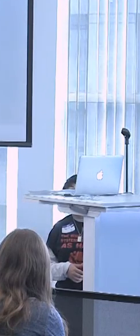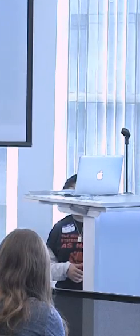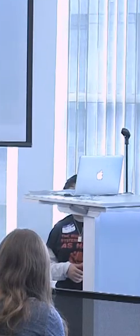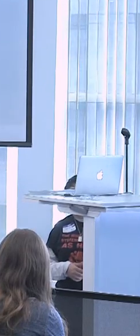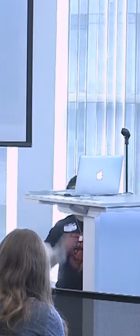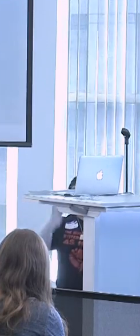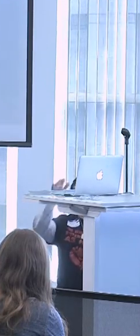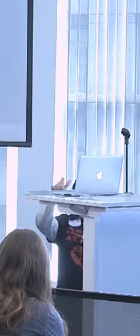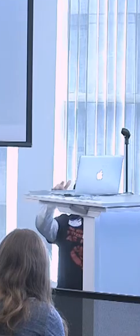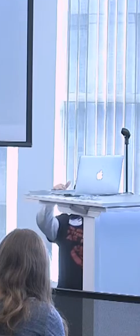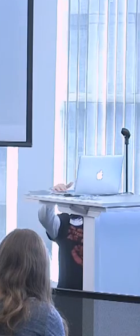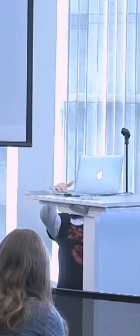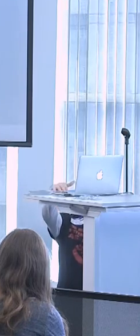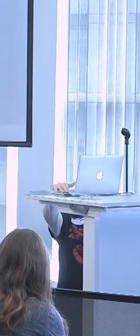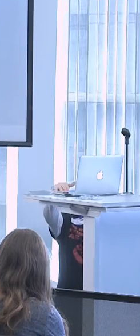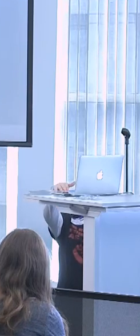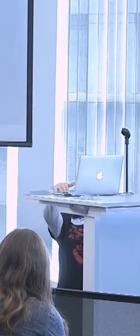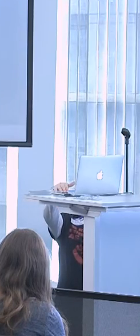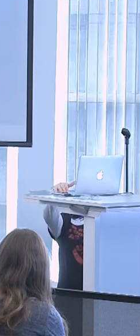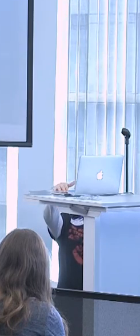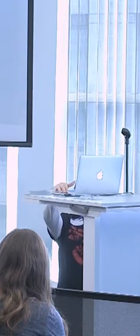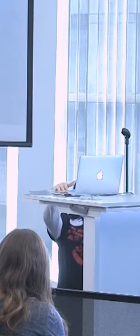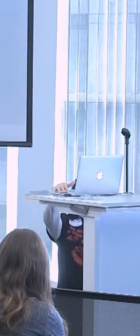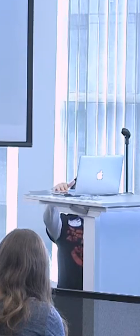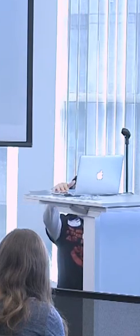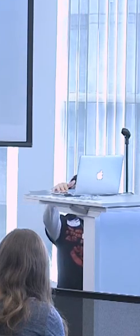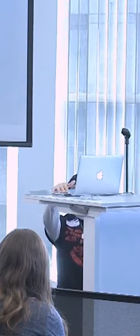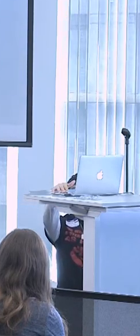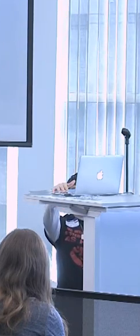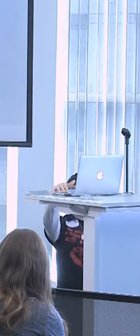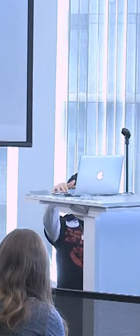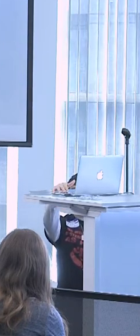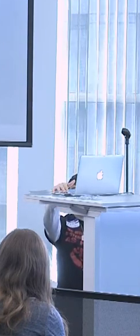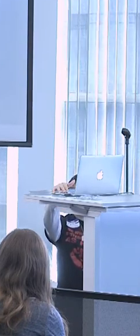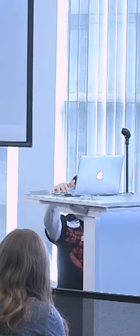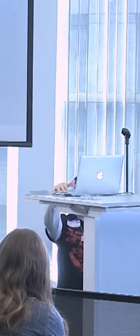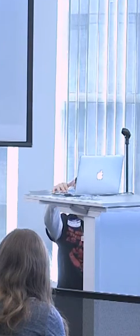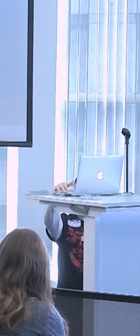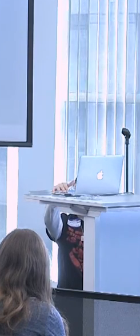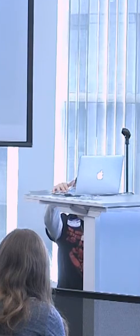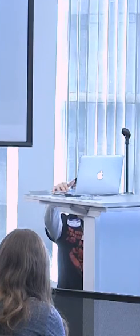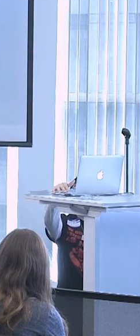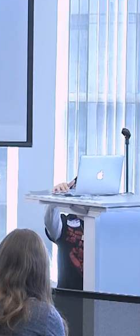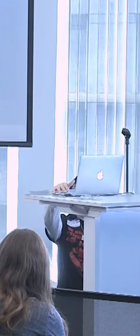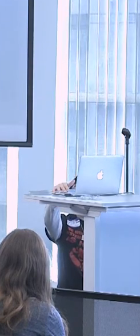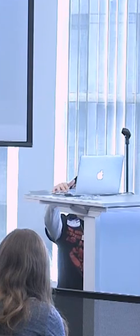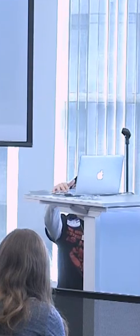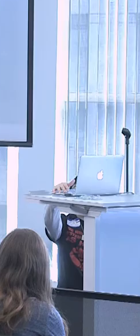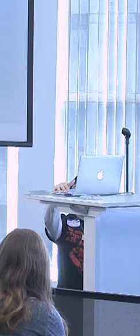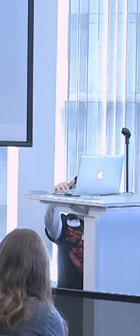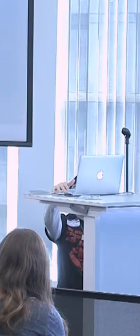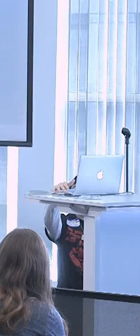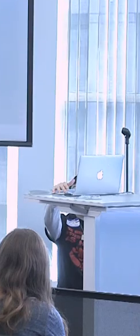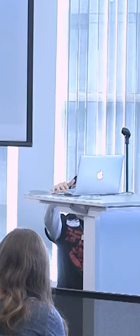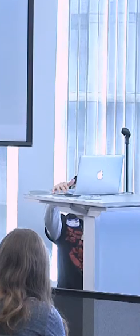this can lead even to depression or suicide. One last thing I want to mention is learned helplessness,